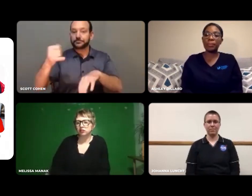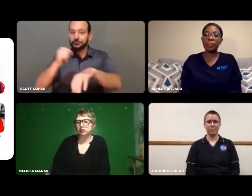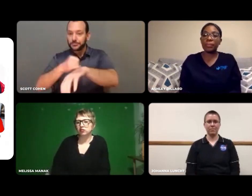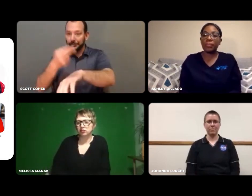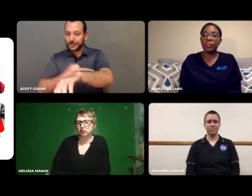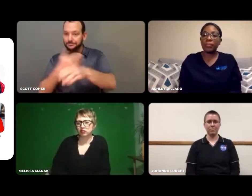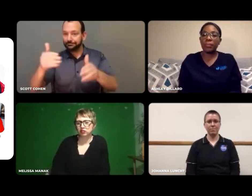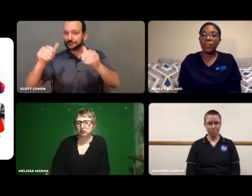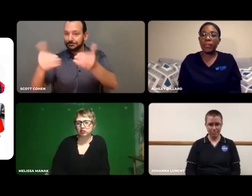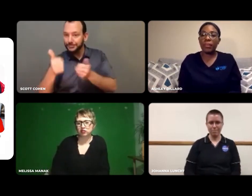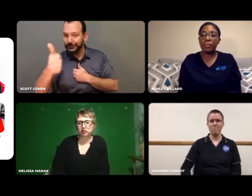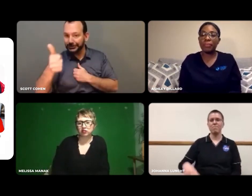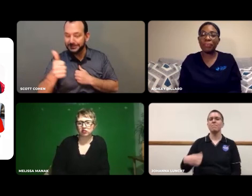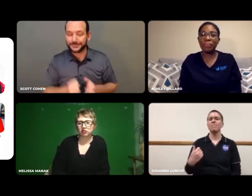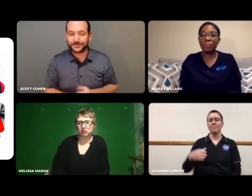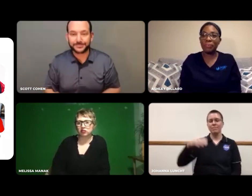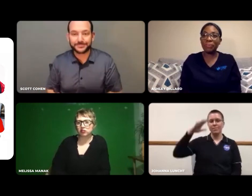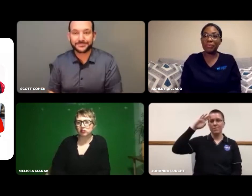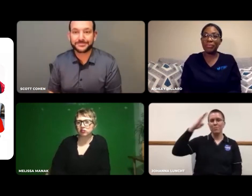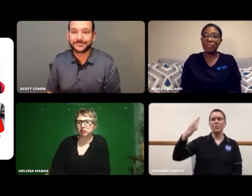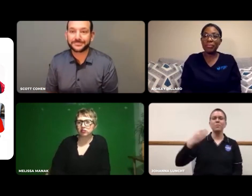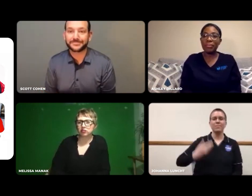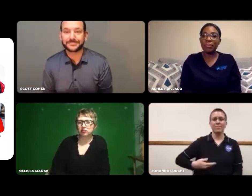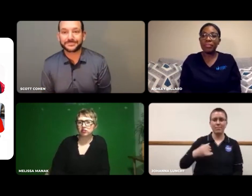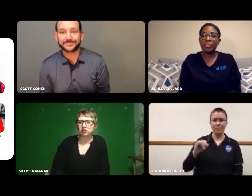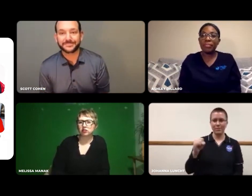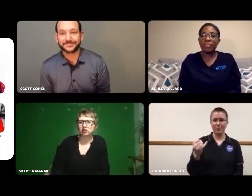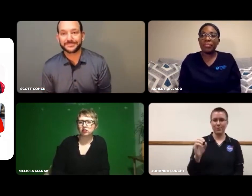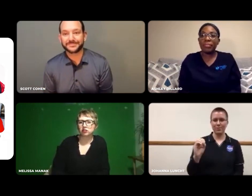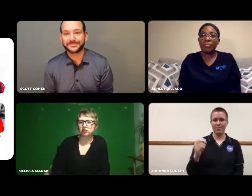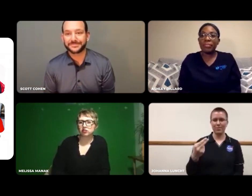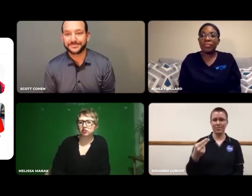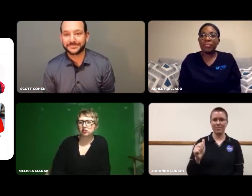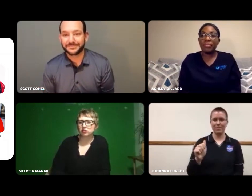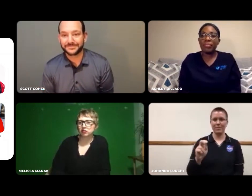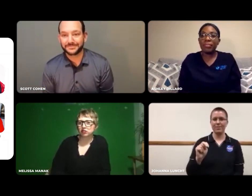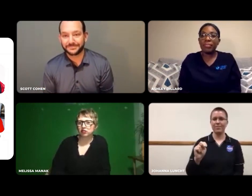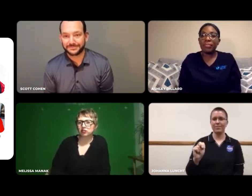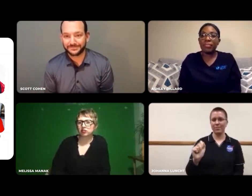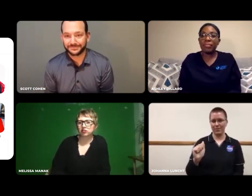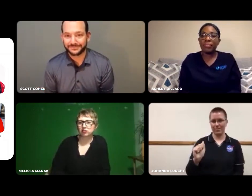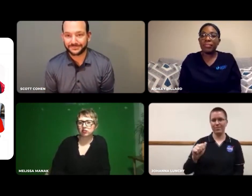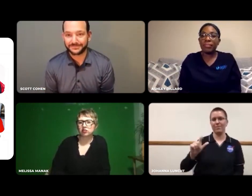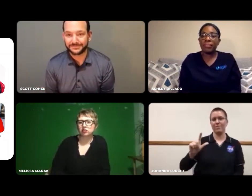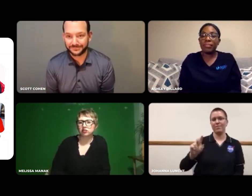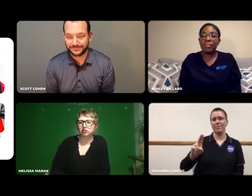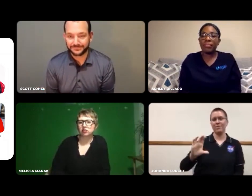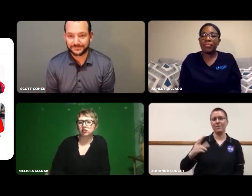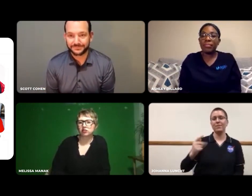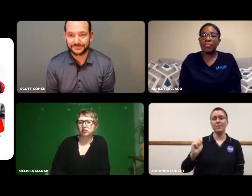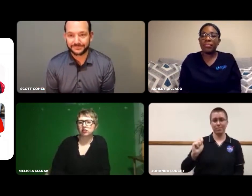Johanna, would you like to introduce yourself? Hello, I am Johanna Lucht.